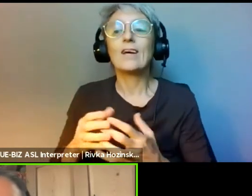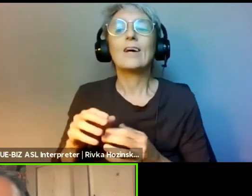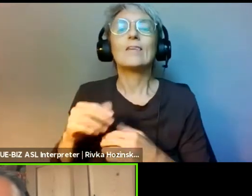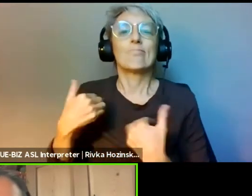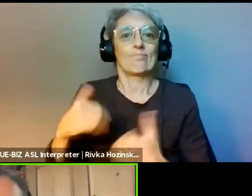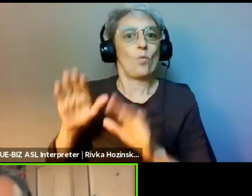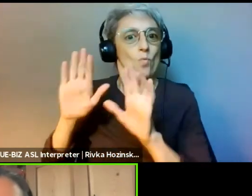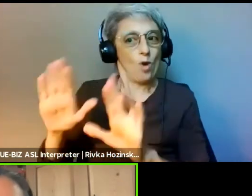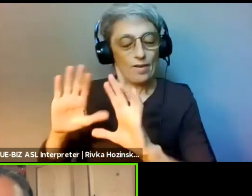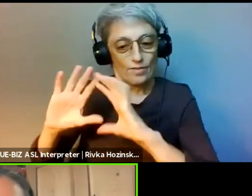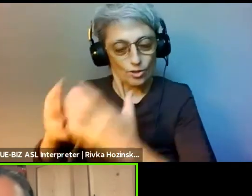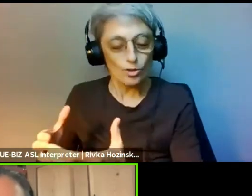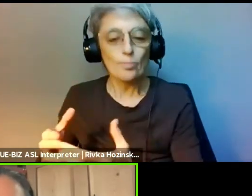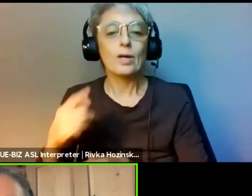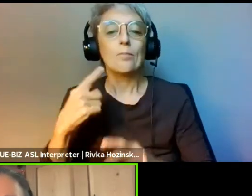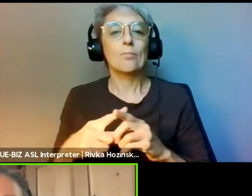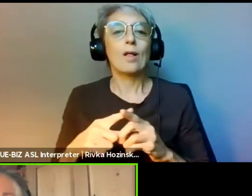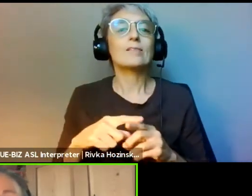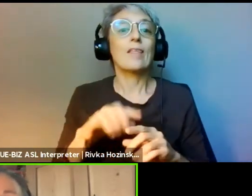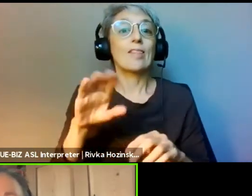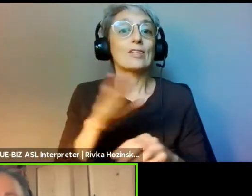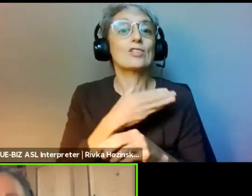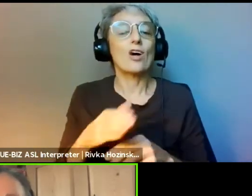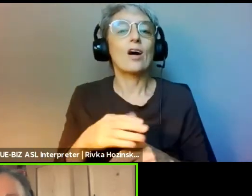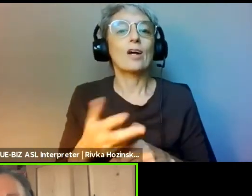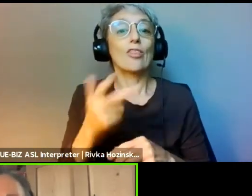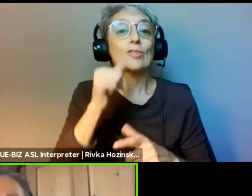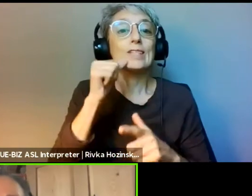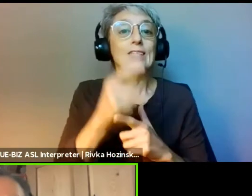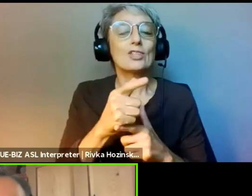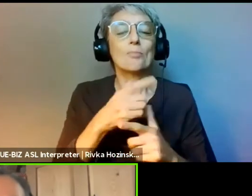This is part of the work. This is part of our collective memory